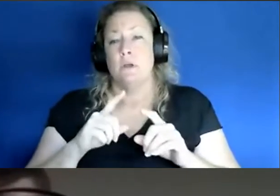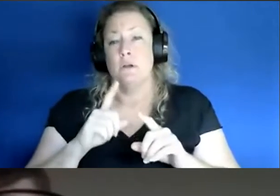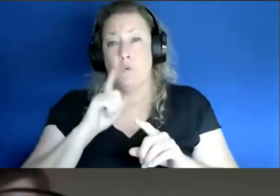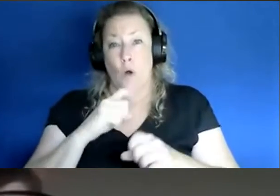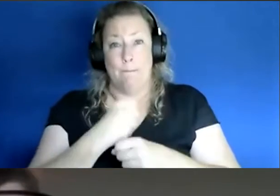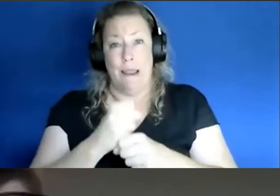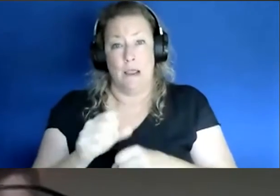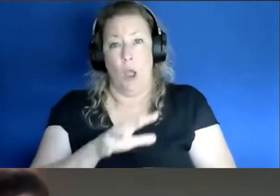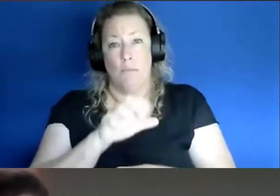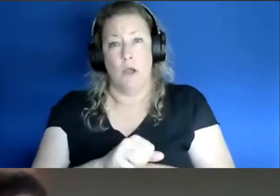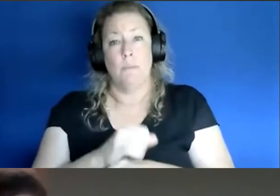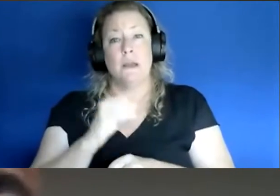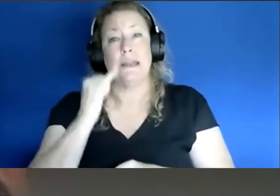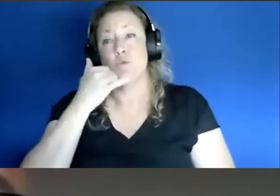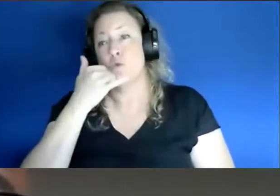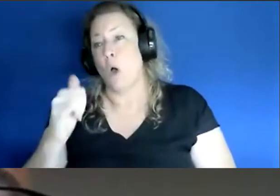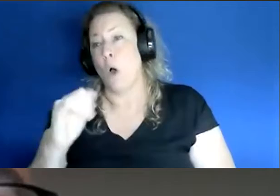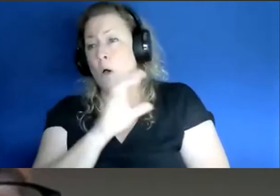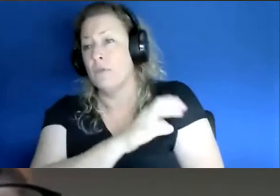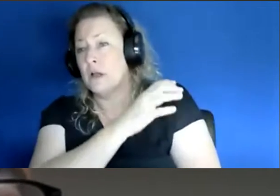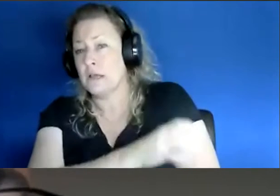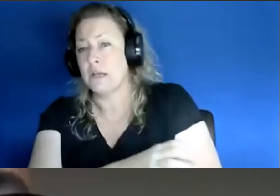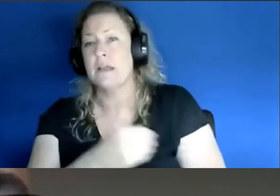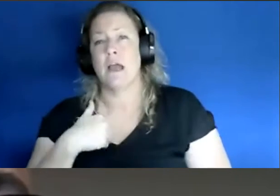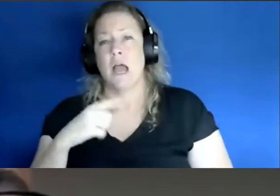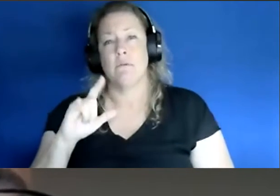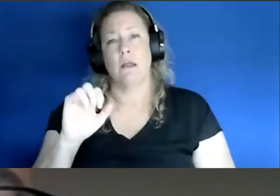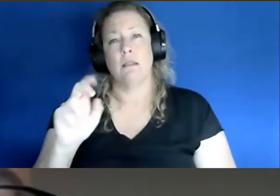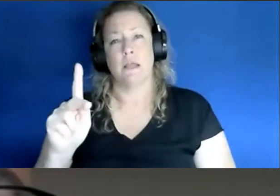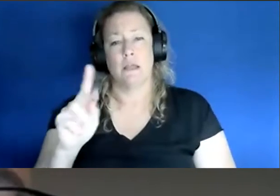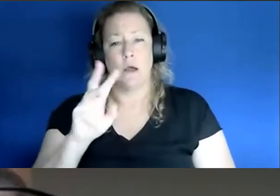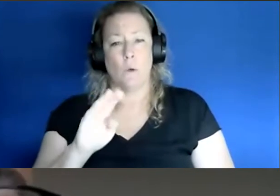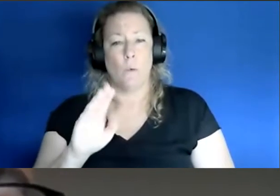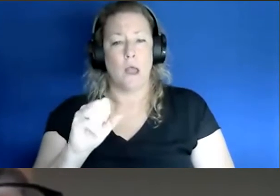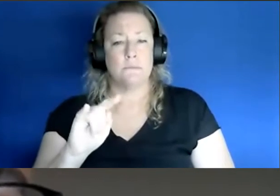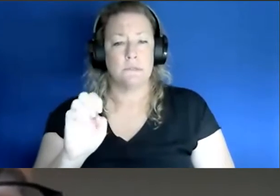if you go if you call the clinic or even we have a link on our website, it can that'll take you to